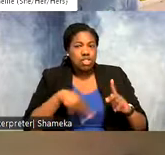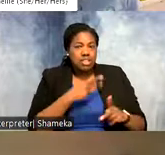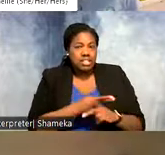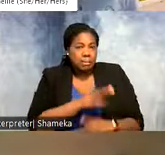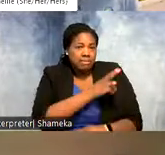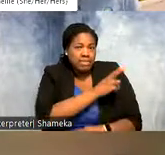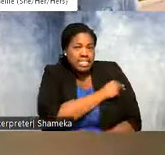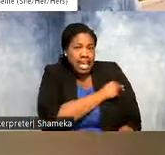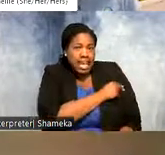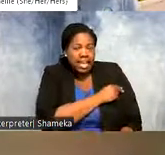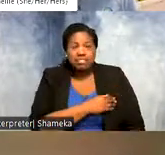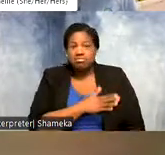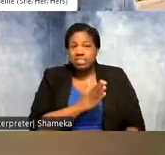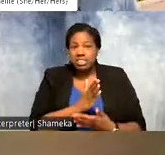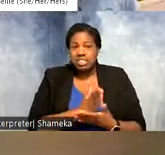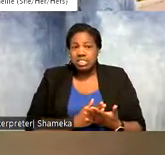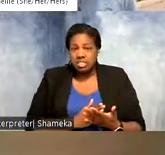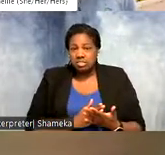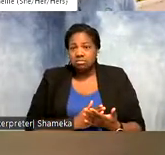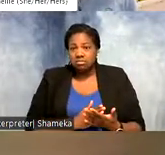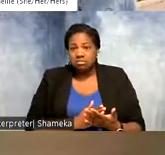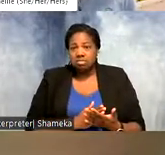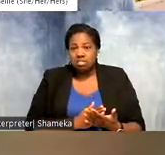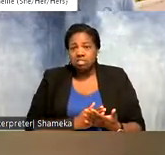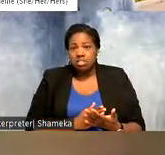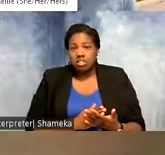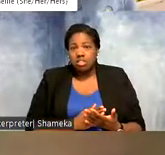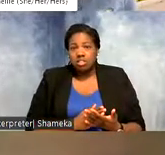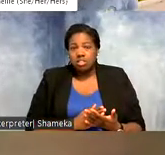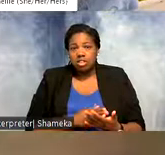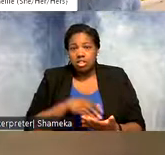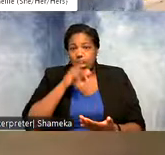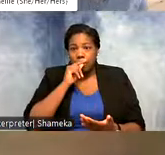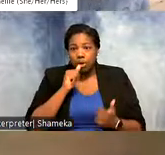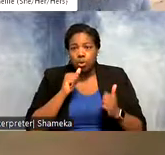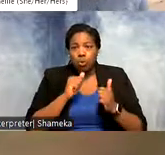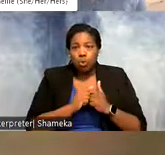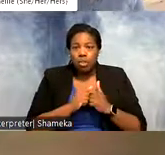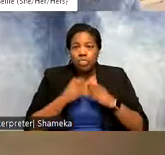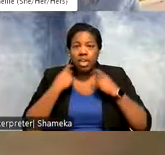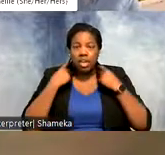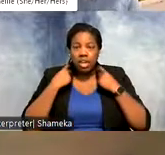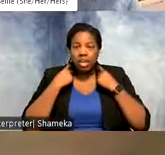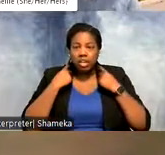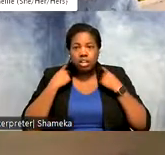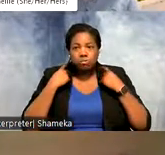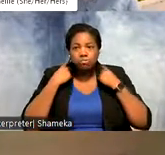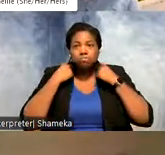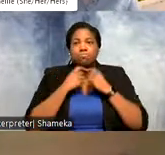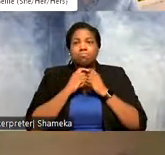so some tags are are you know put onto a bird with a harness and so those are pretty secure and less